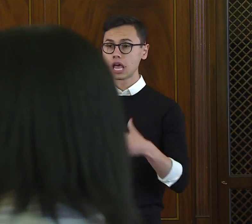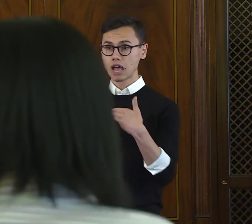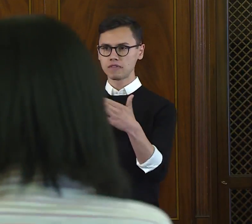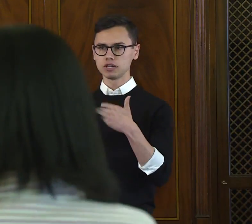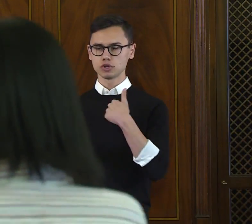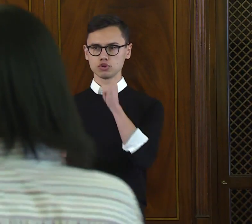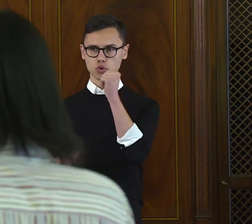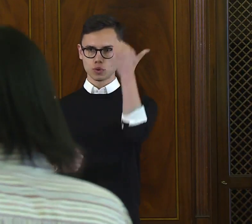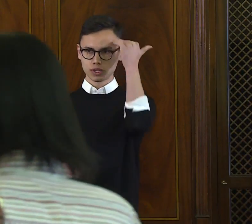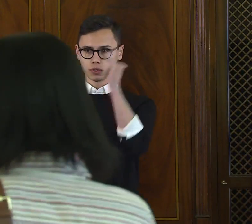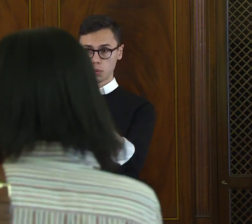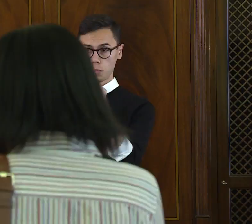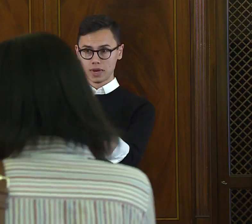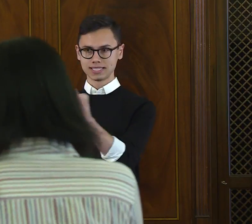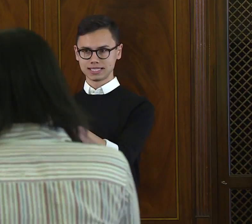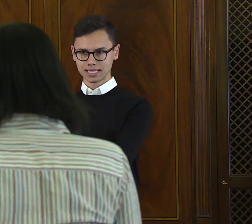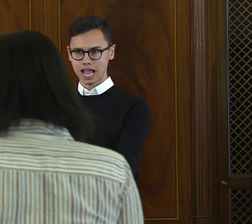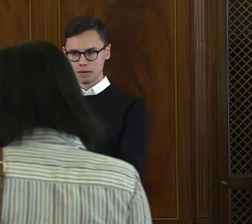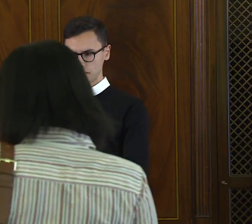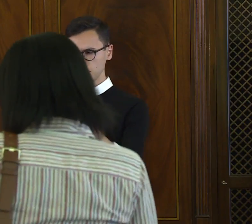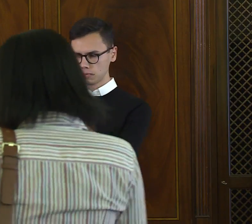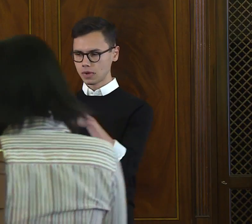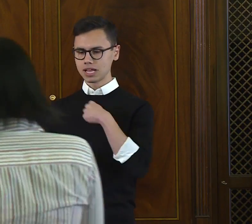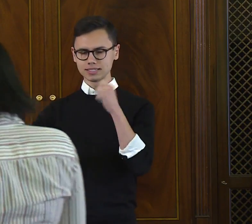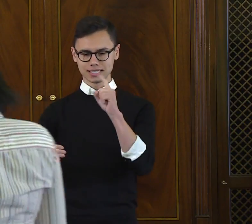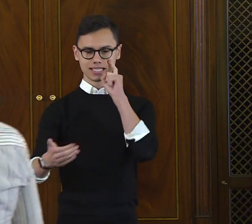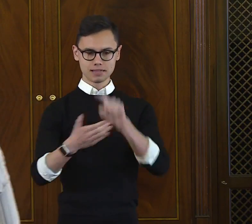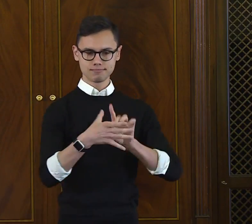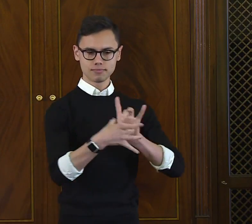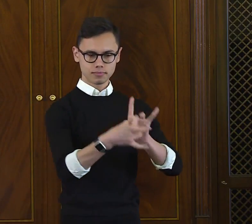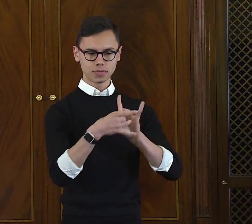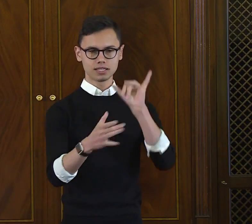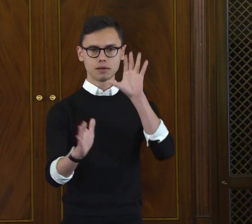of everyday things, but I didn't know the word for it.